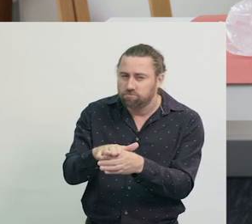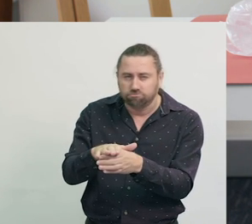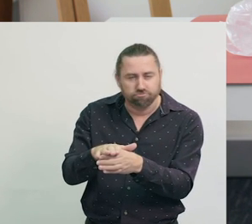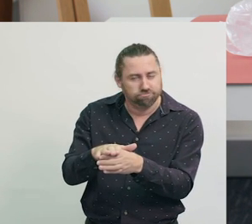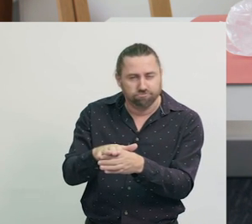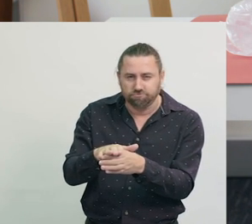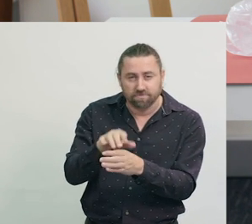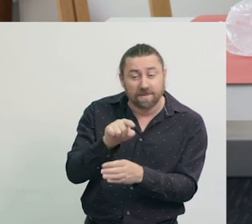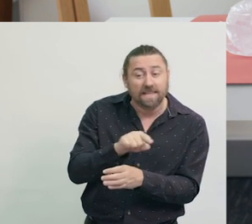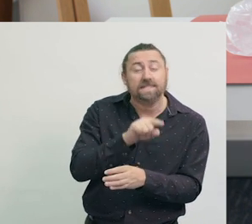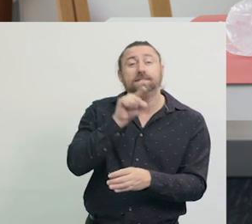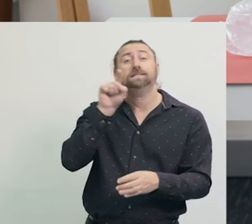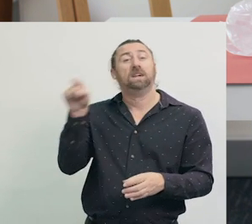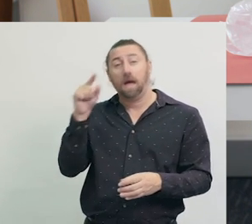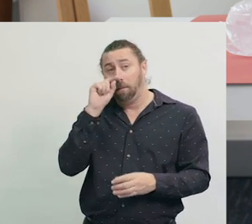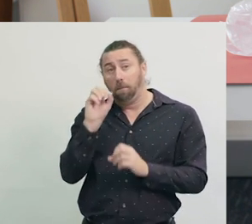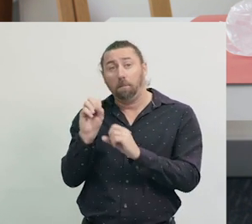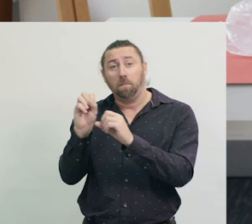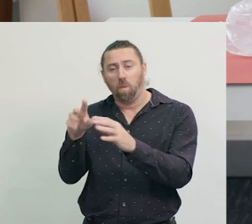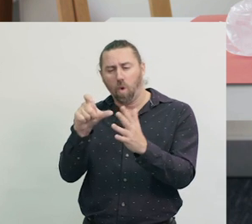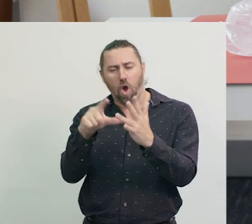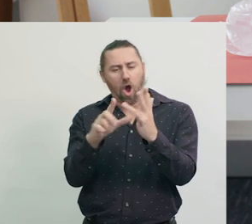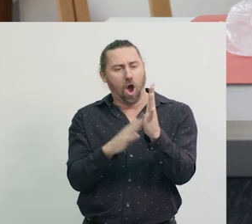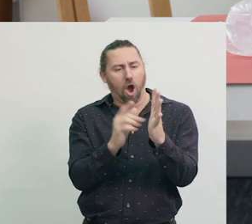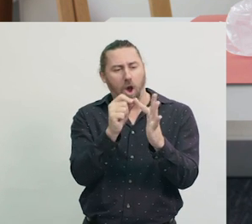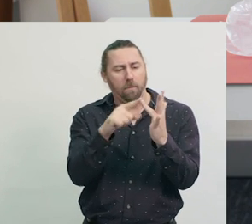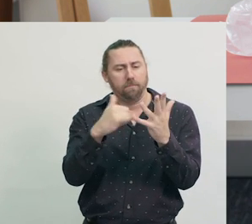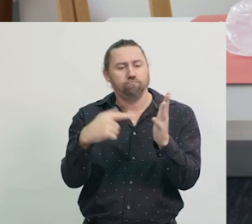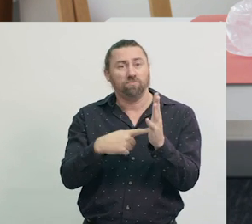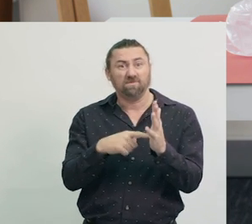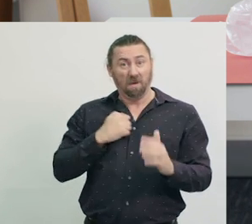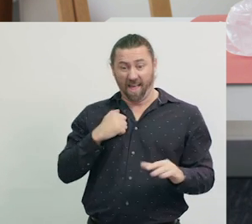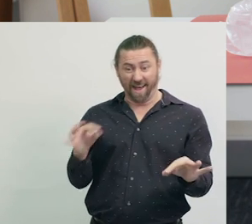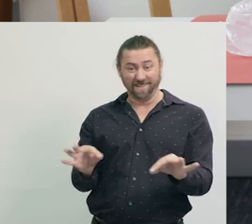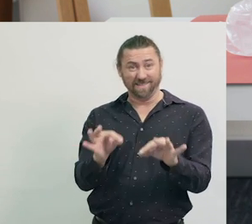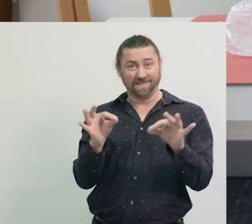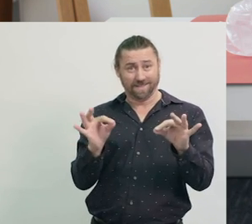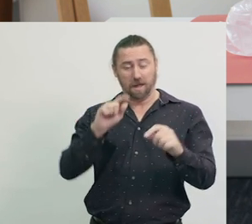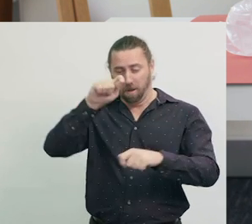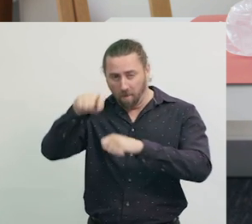Instead, I can put them in the compost bin in my garden, and they can become fertiliser.